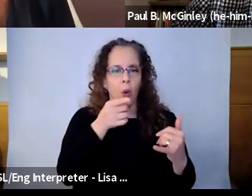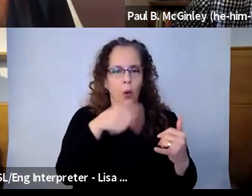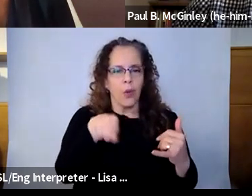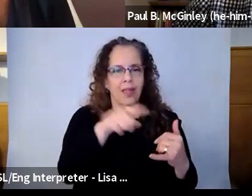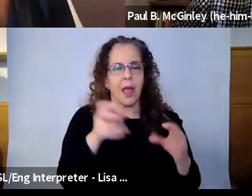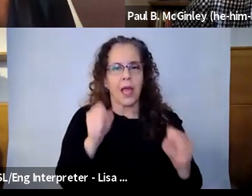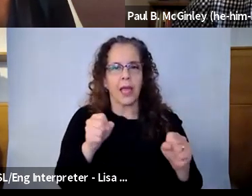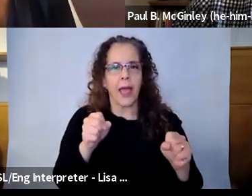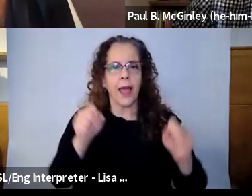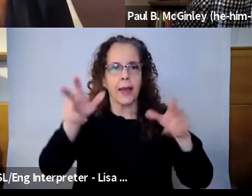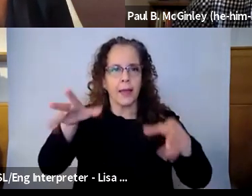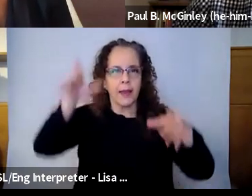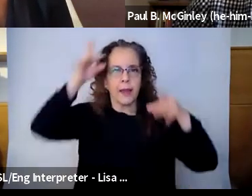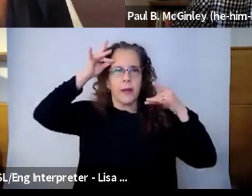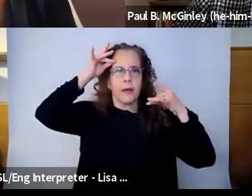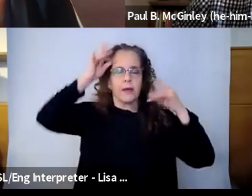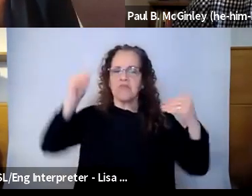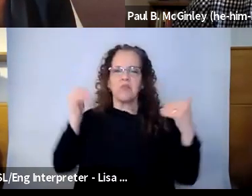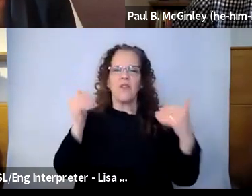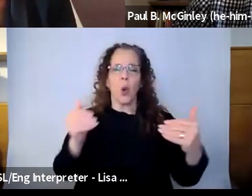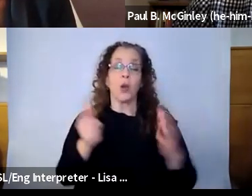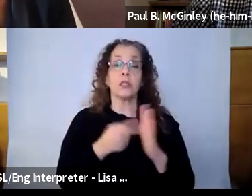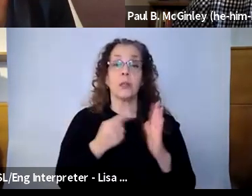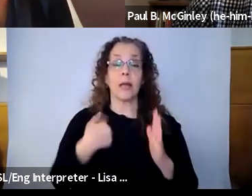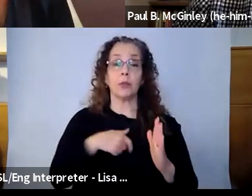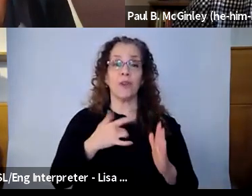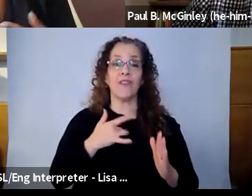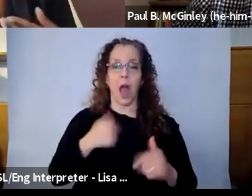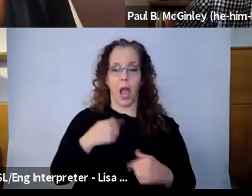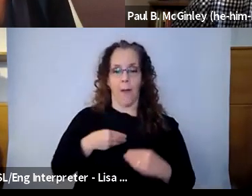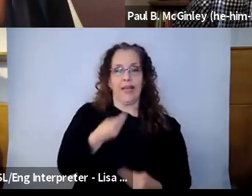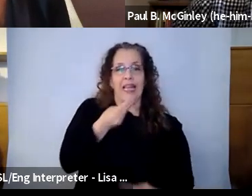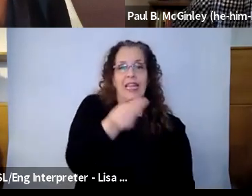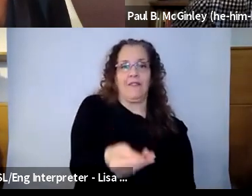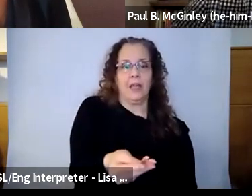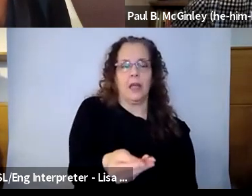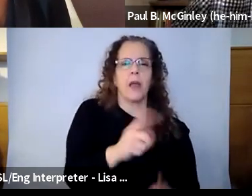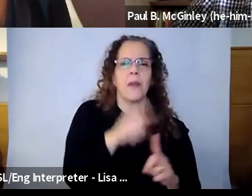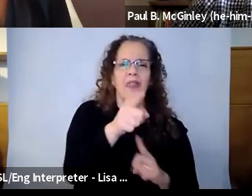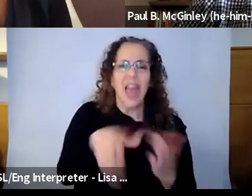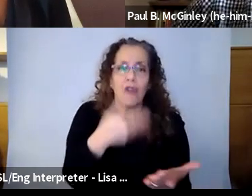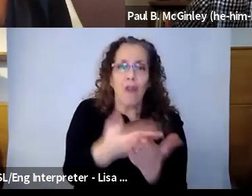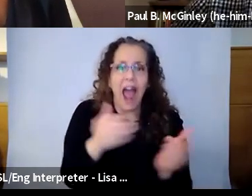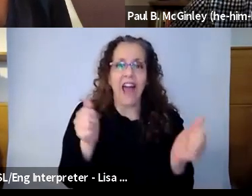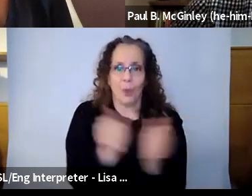move forward with it. Sometimes I think we feel like we're giving them something, but they come with something, which is